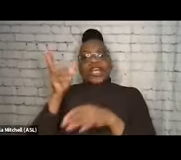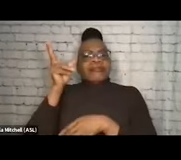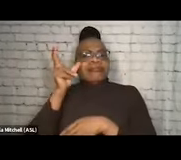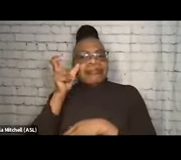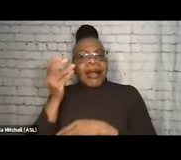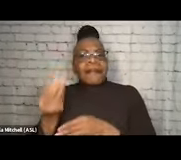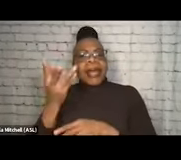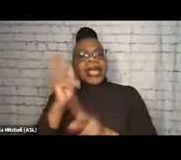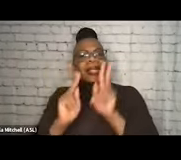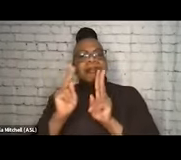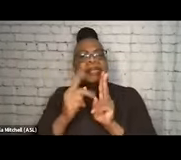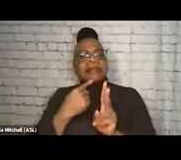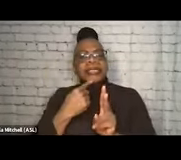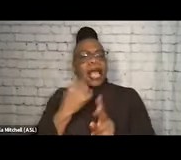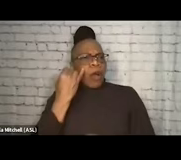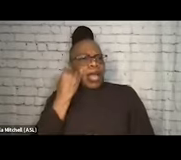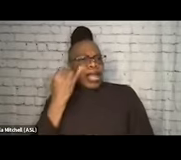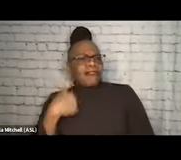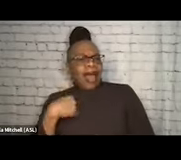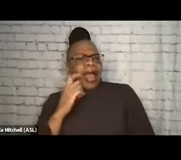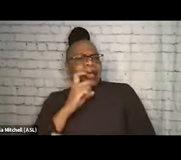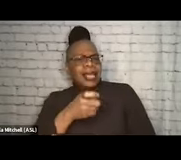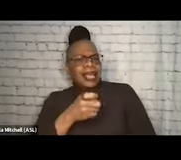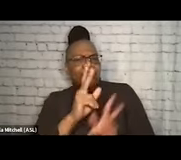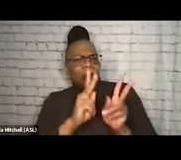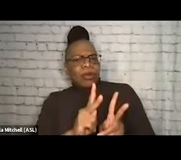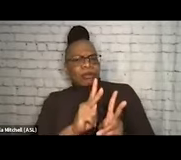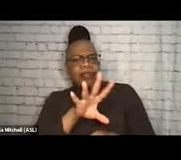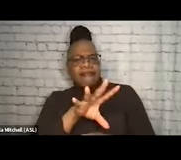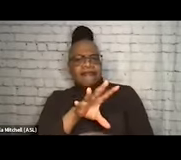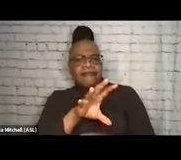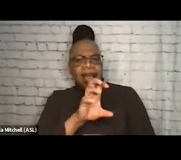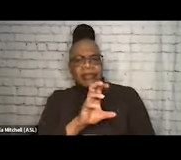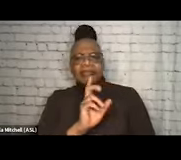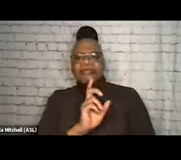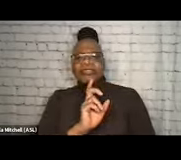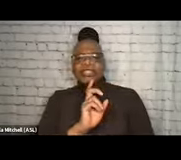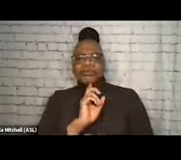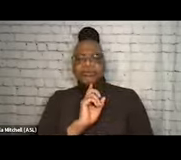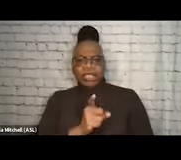"Well, if I give one person, like, 500 syringes, should I really be doing that?"